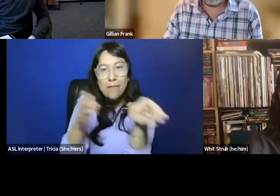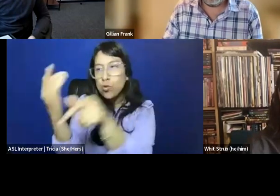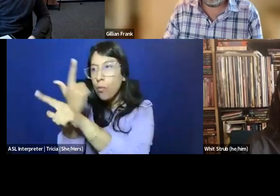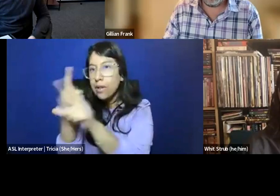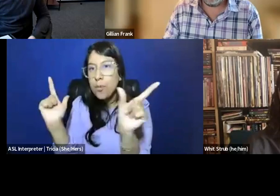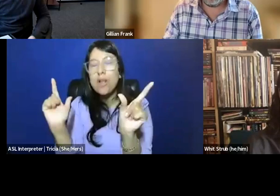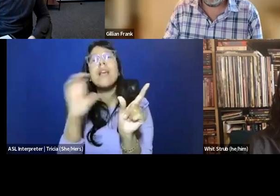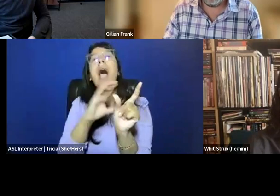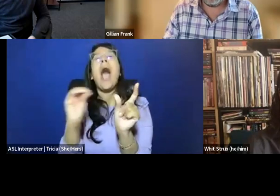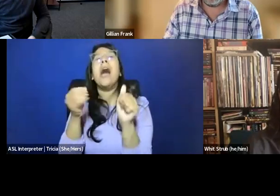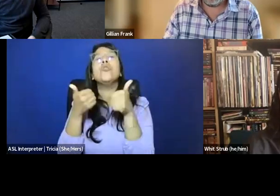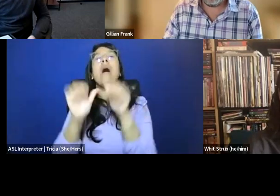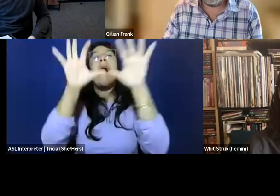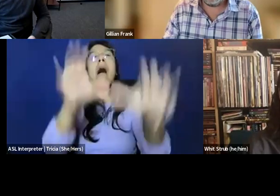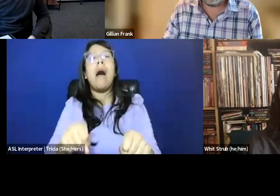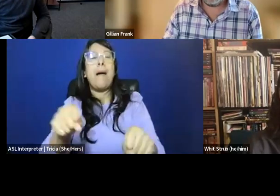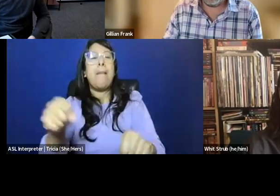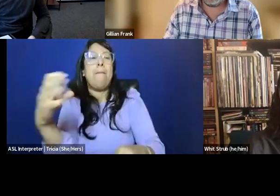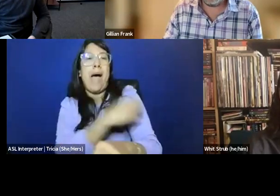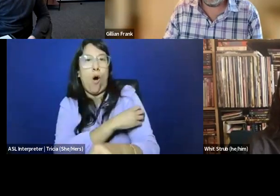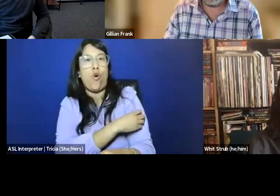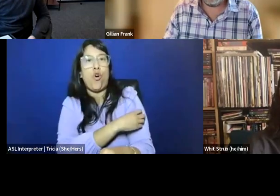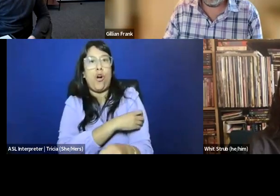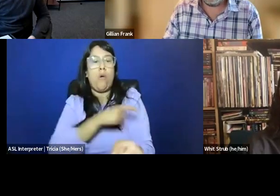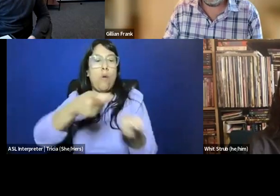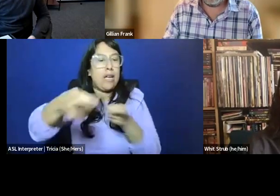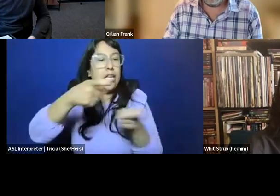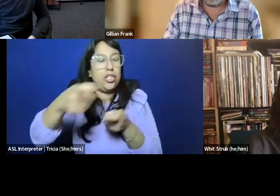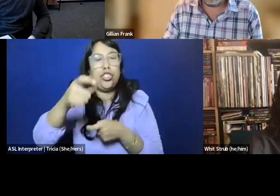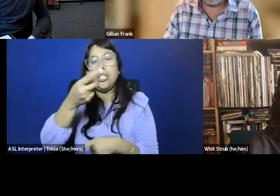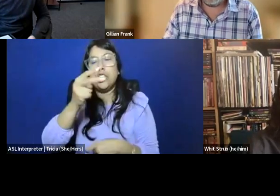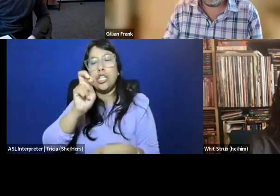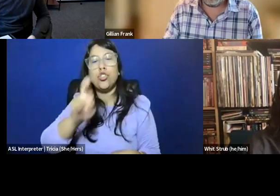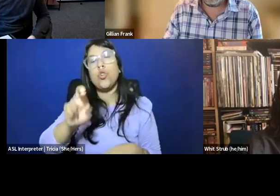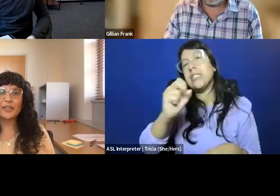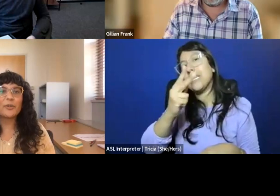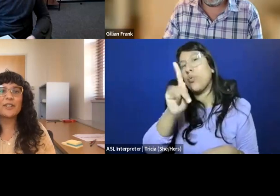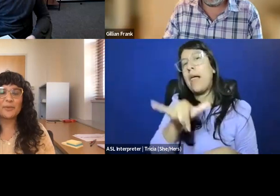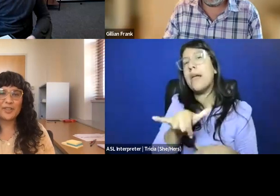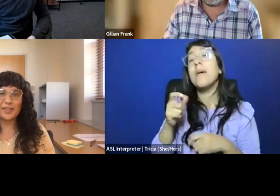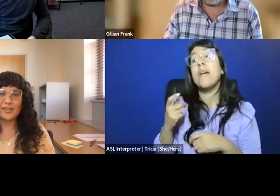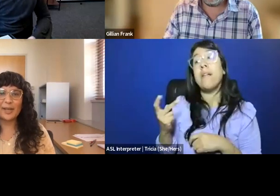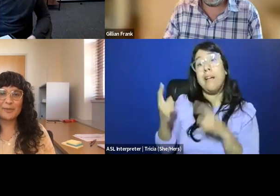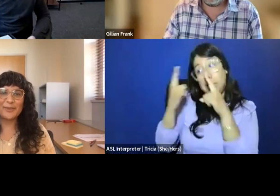and extending state power through the regulation of gender and sexuality, they just like strongly disagree on the degree